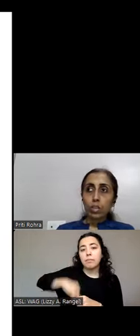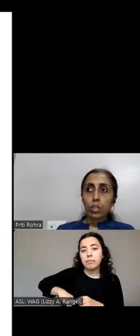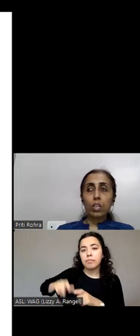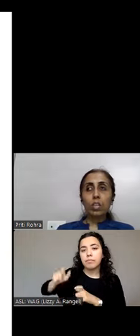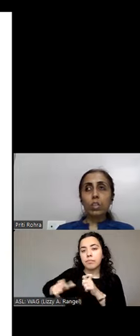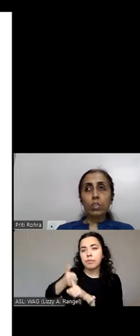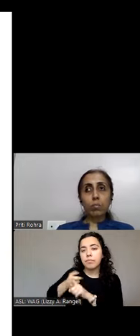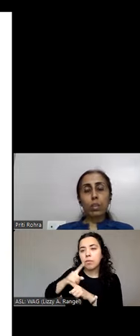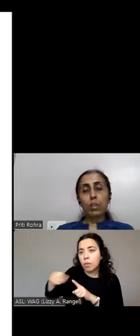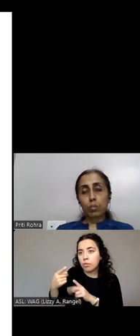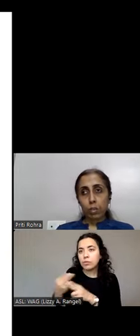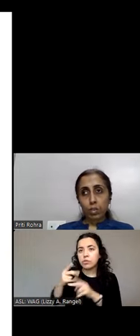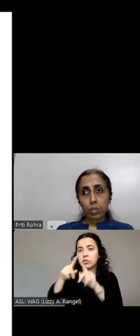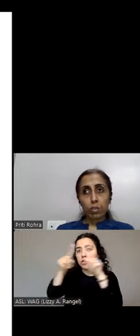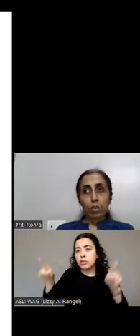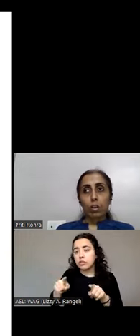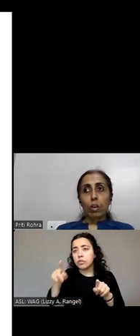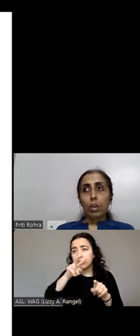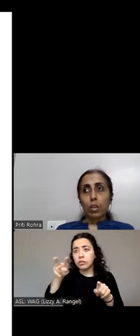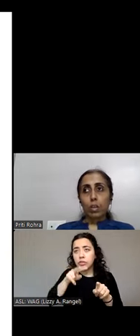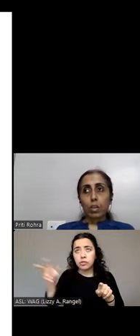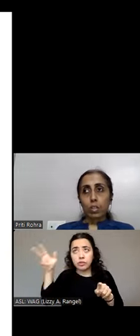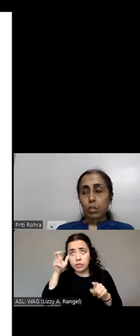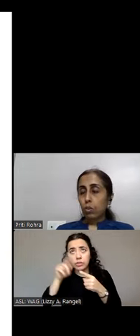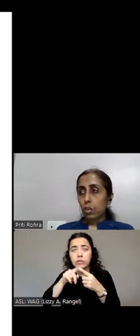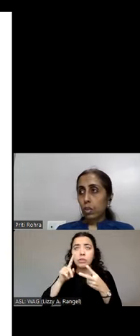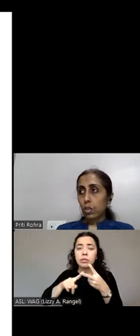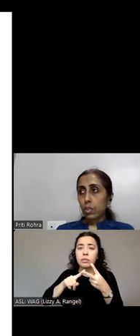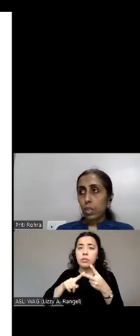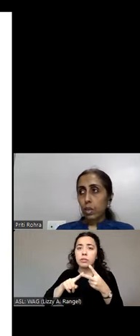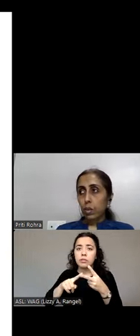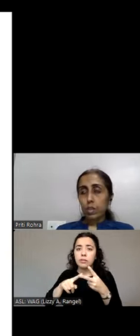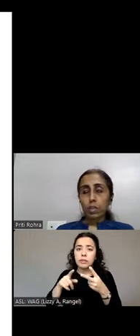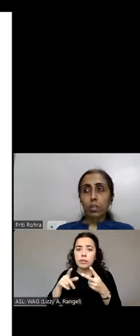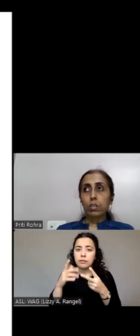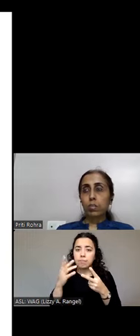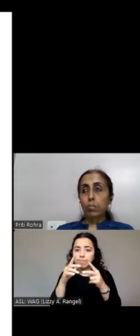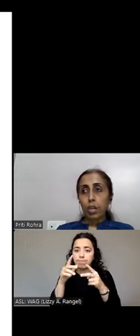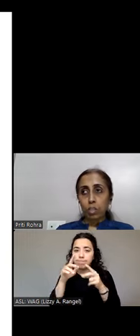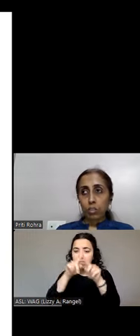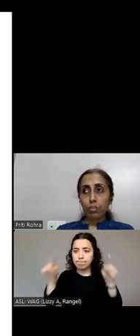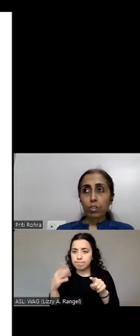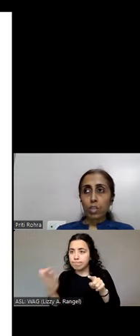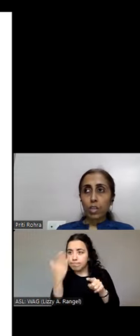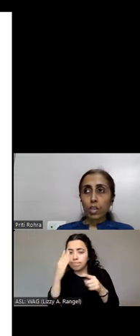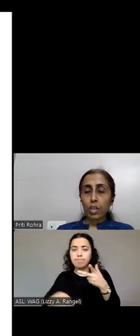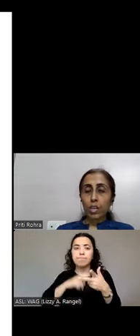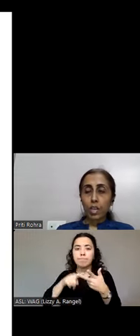screen readers and Braille displayers. It is a good practice to manage the focus correctly